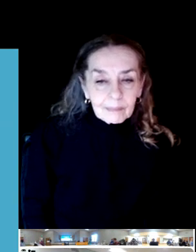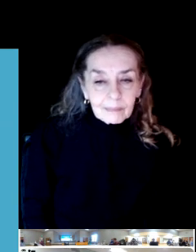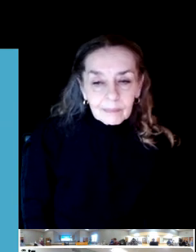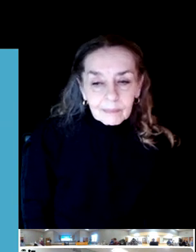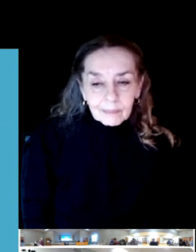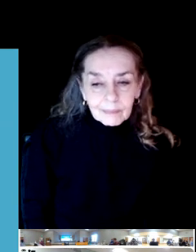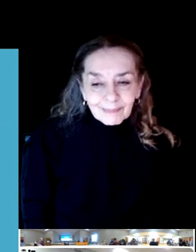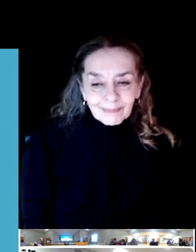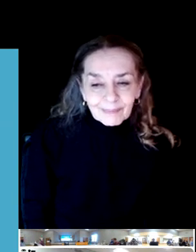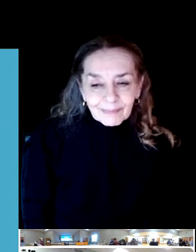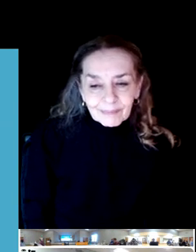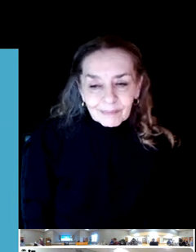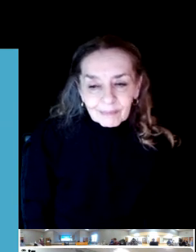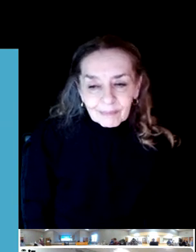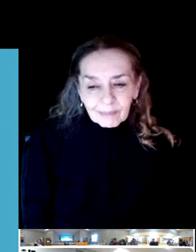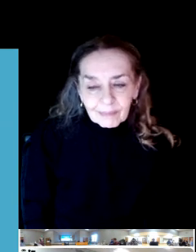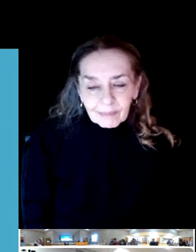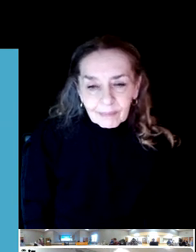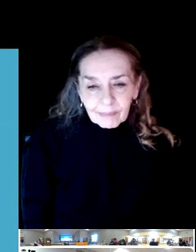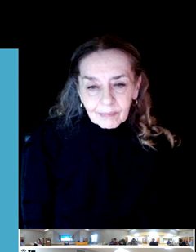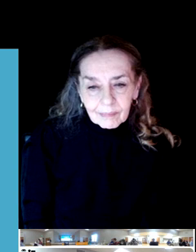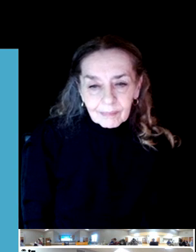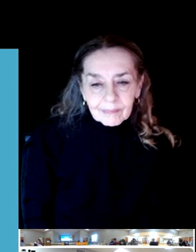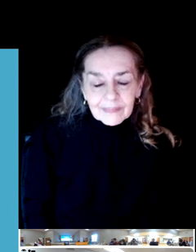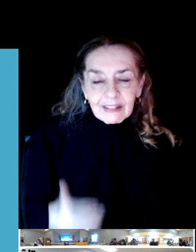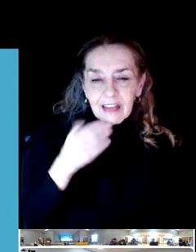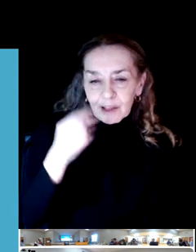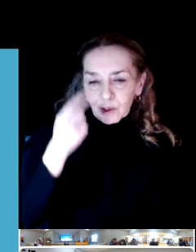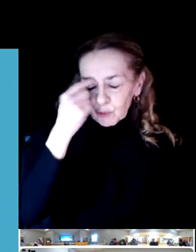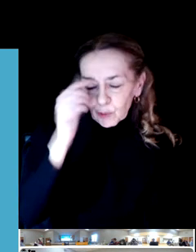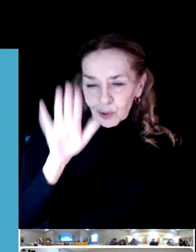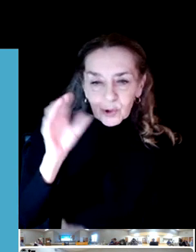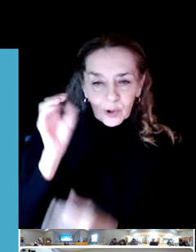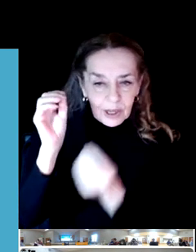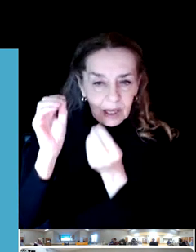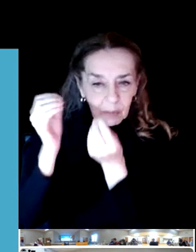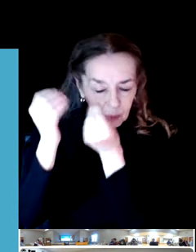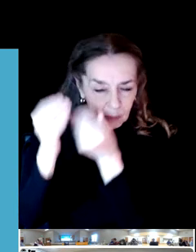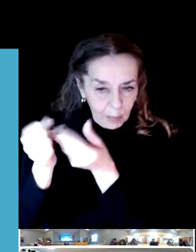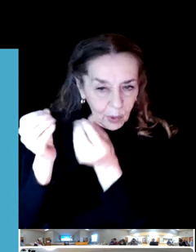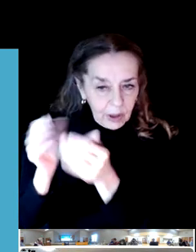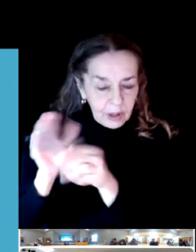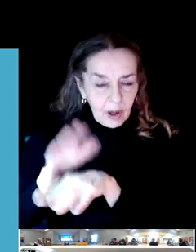Another question from our internet audience, which says, isn't it possible to have multiple